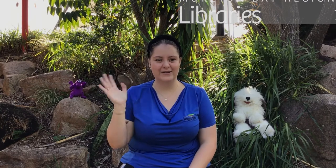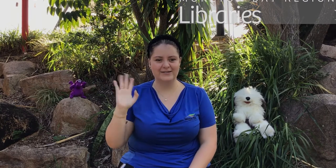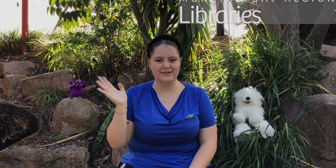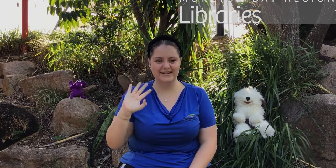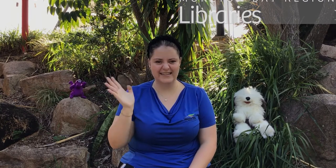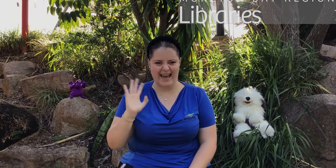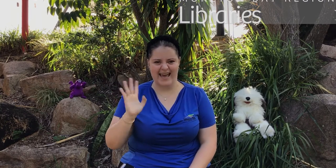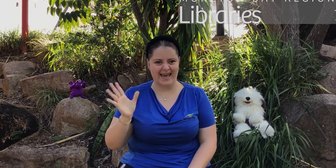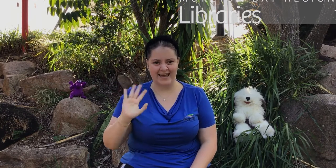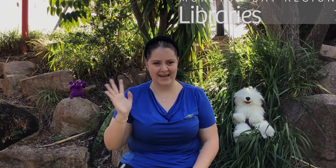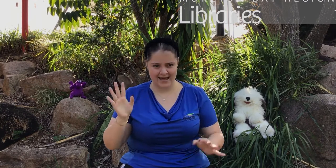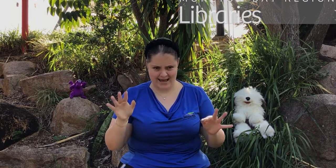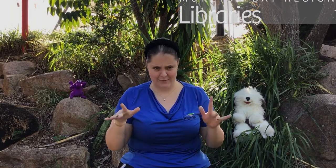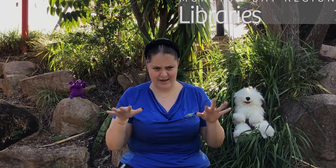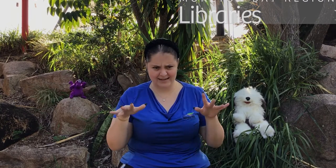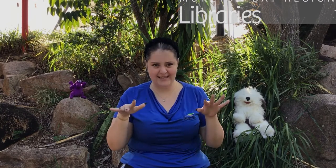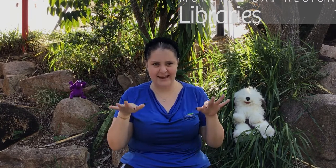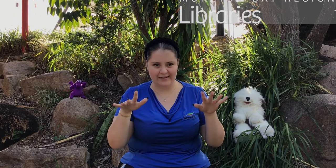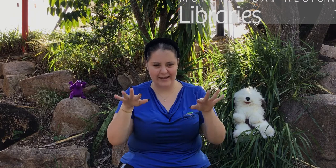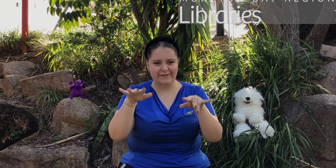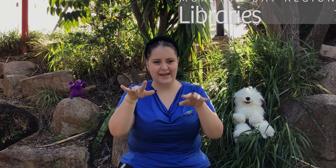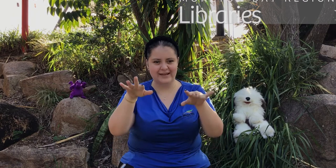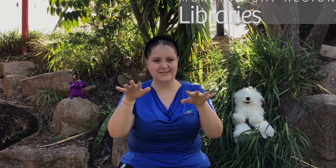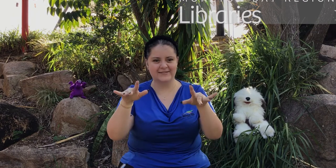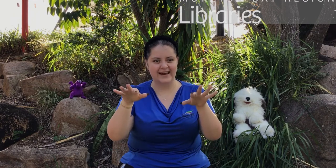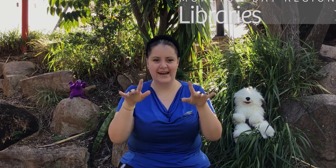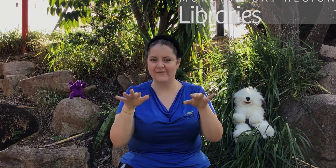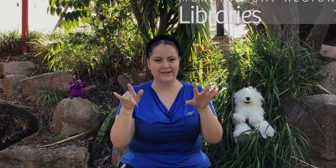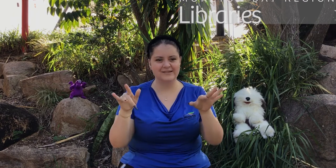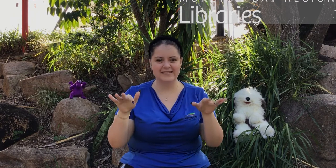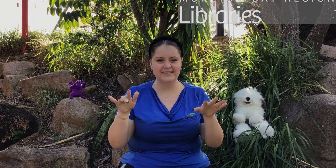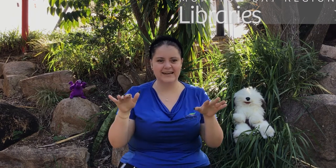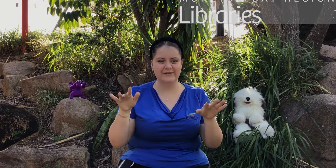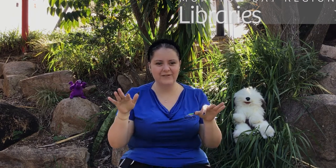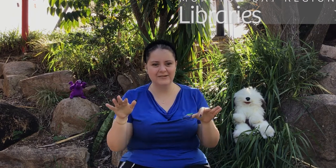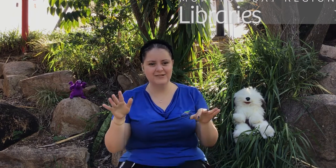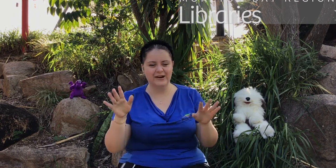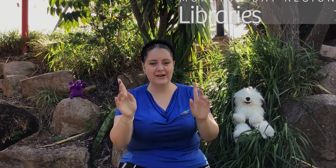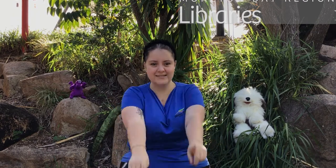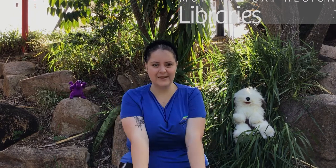today?' And we'll get our tickling fingers ready and we'll do: 'A tickle for your toes (tickle